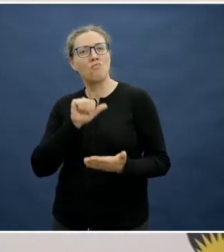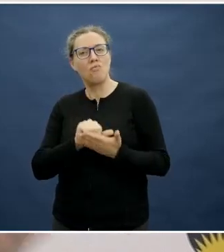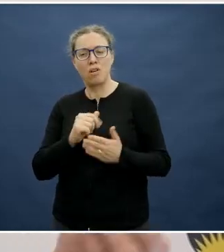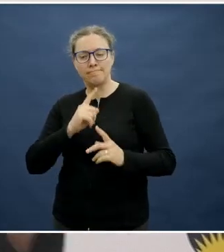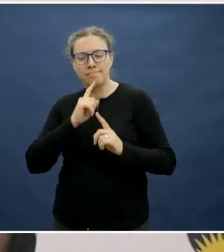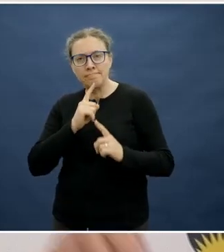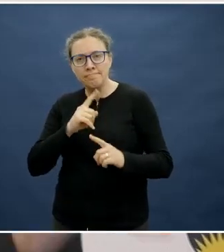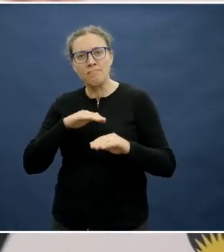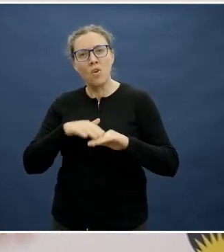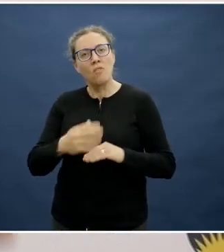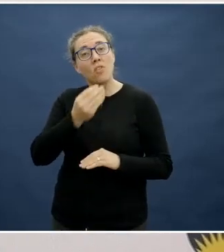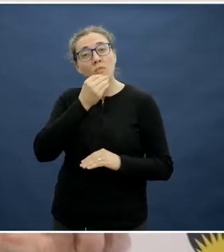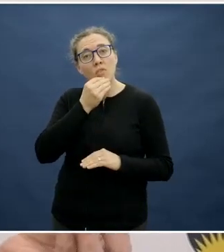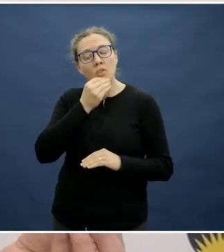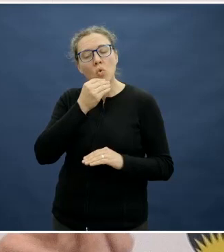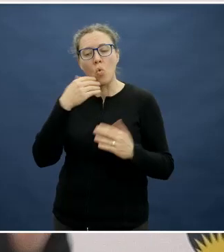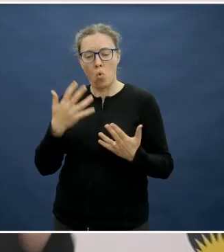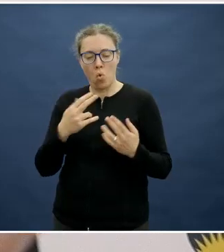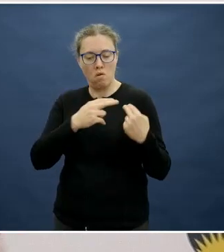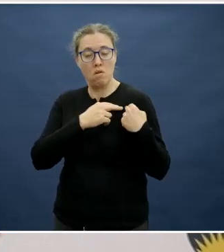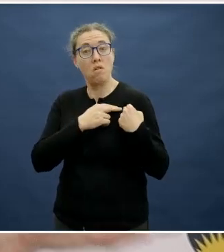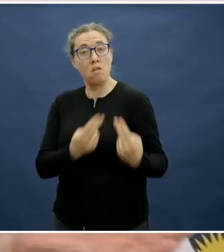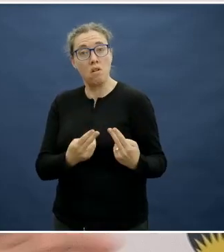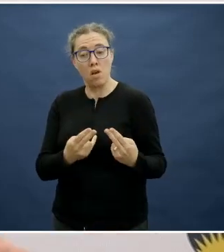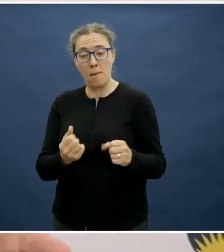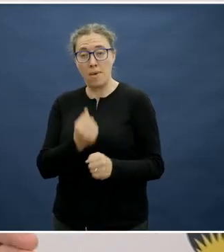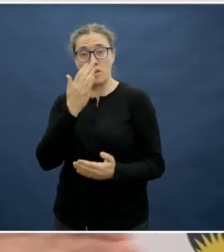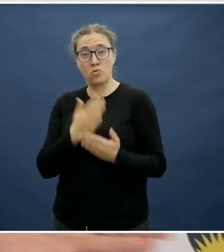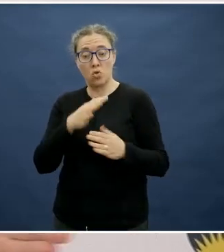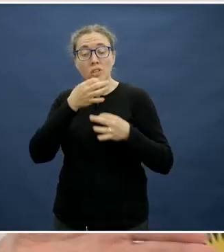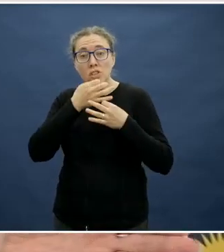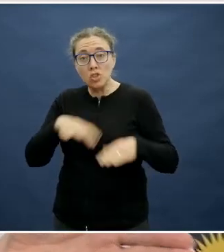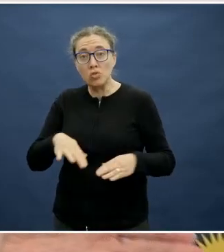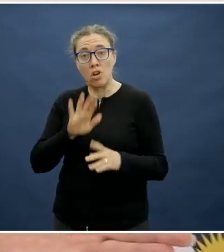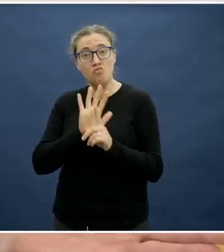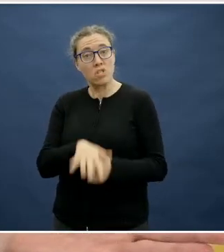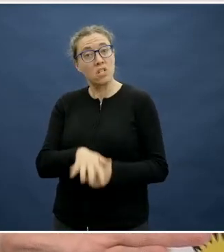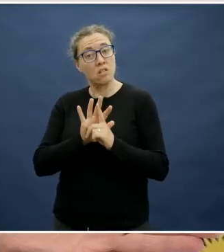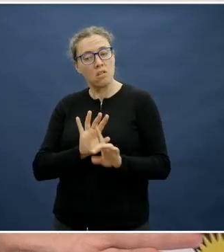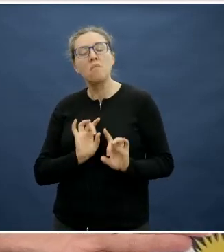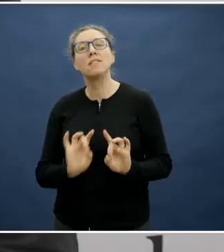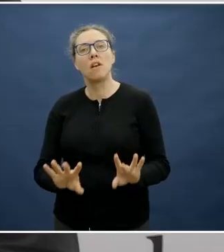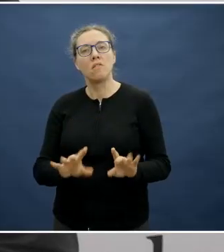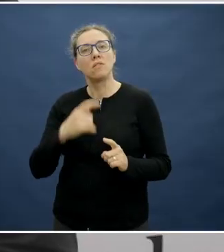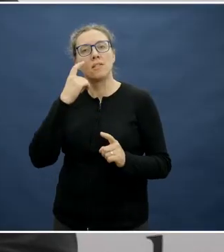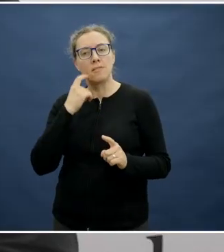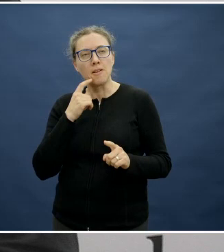children the resilience to make the right choices rather than trying to shield them from it, which might be an impossible task? Absolutely.